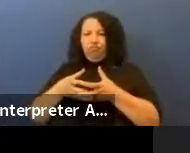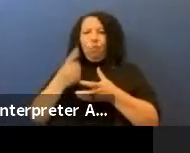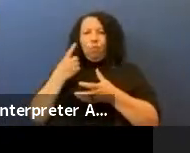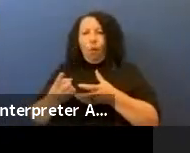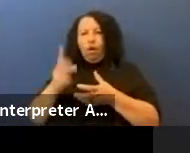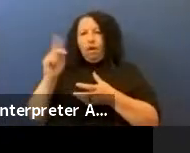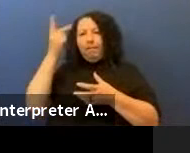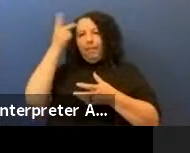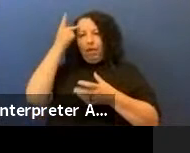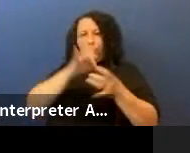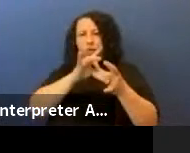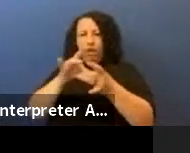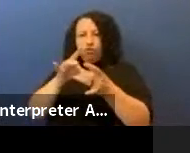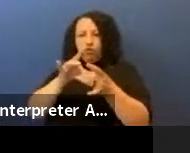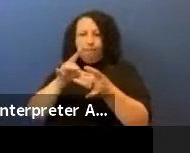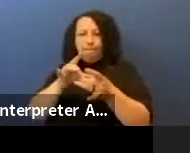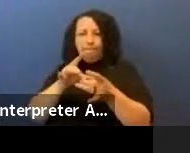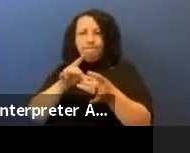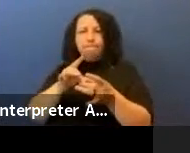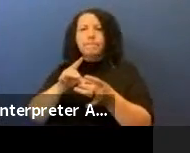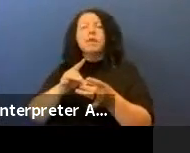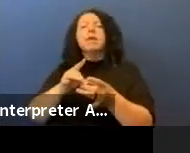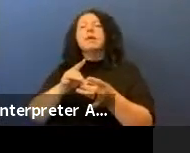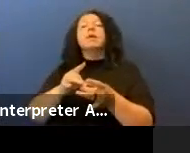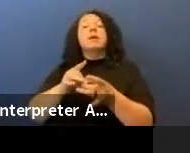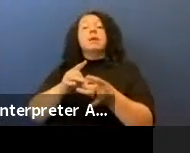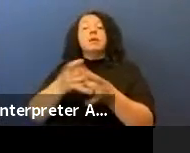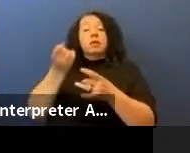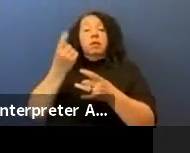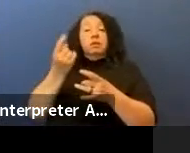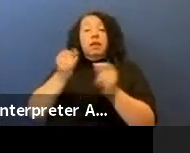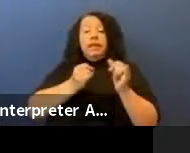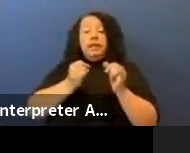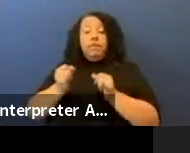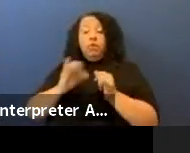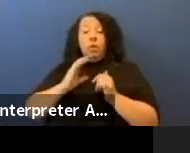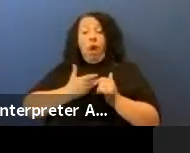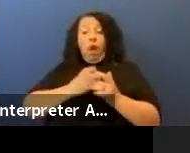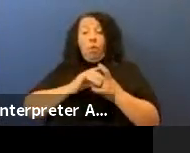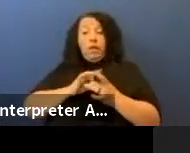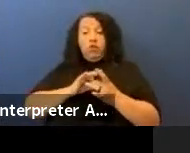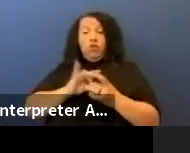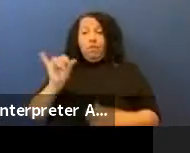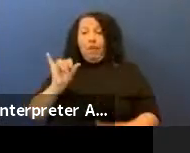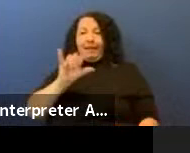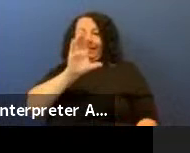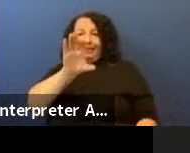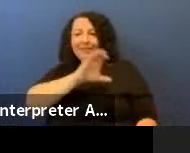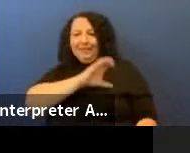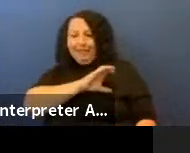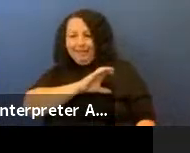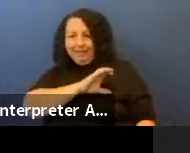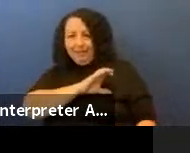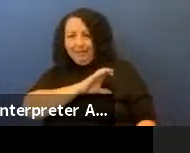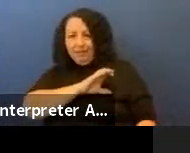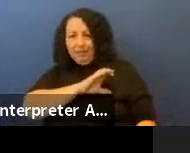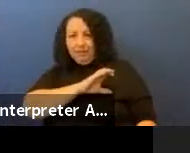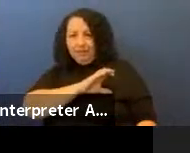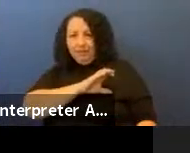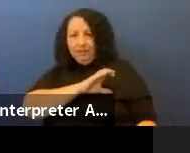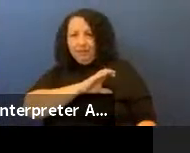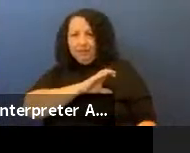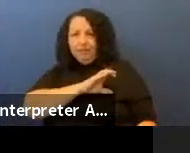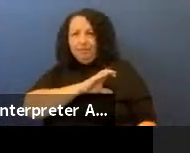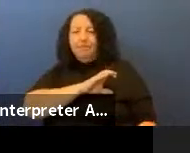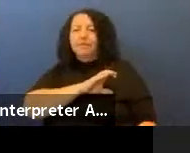relationship and individually our relationship is as citizens to that nation,